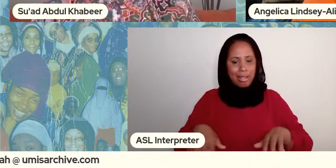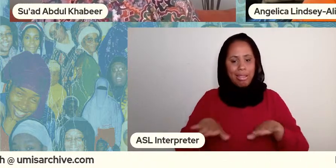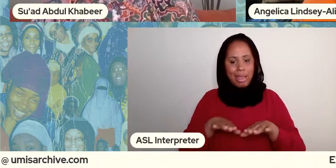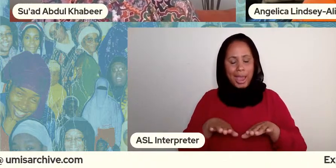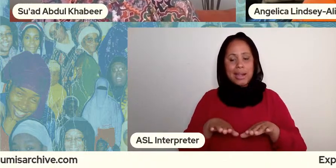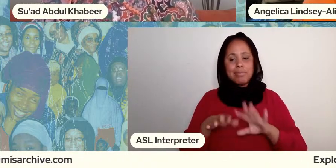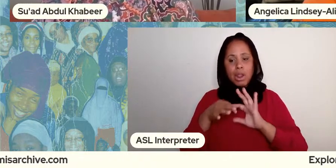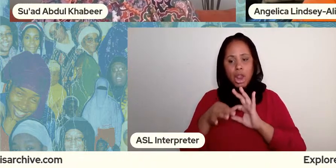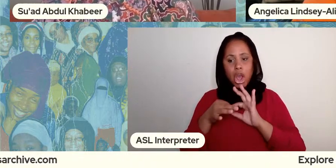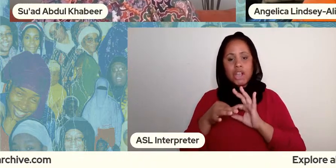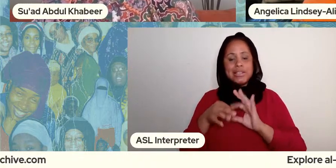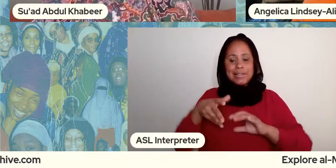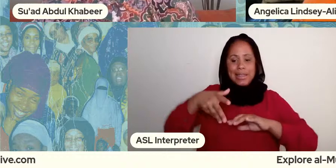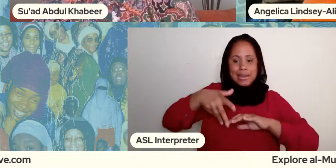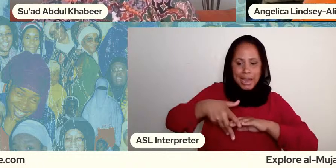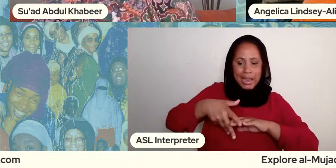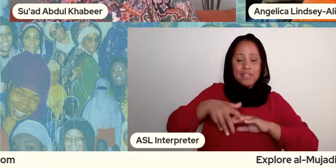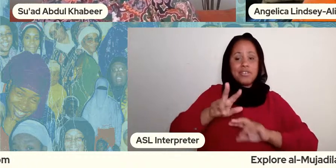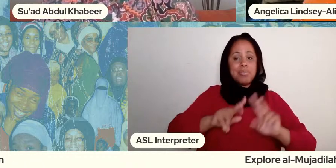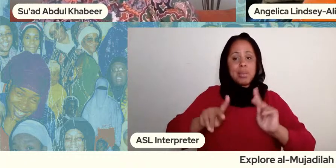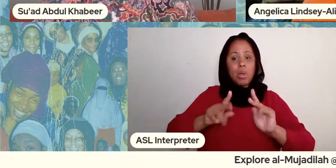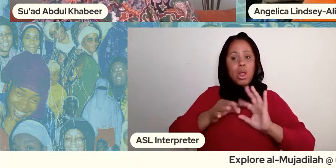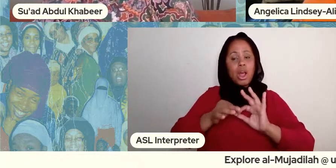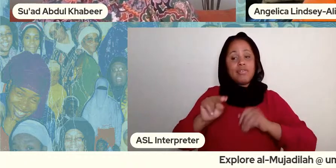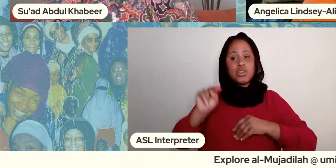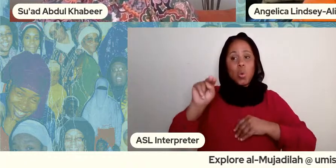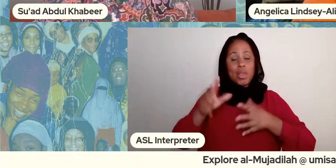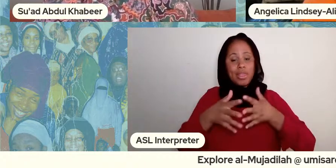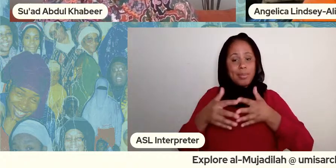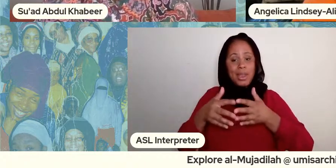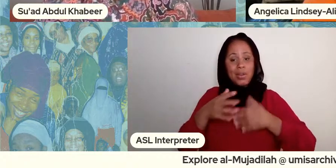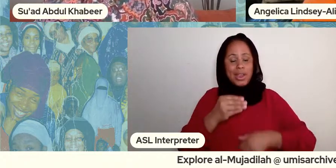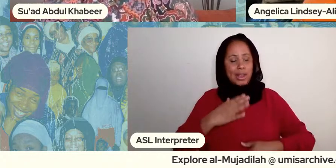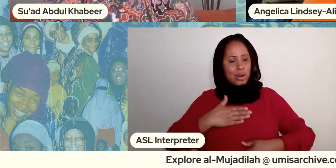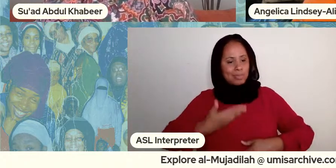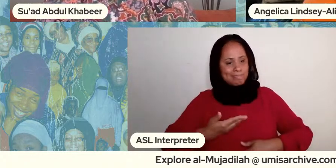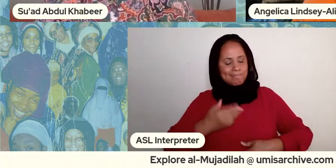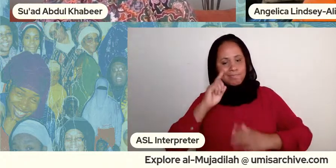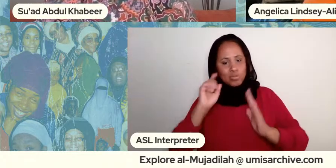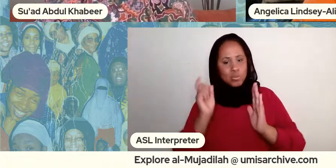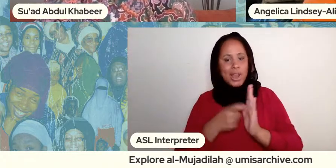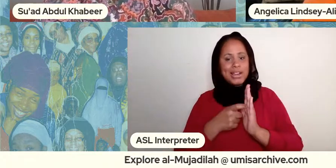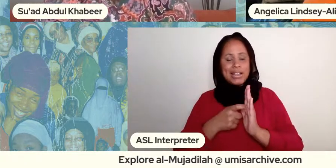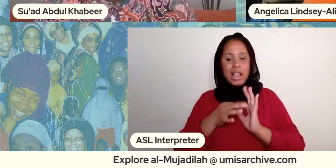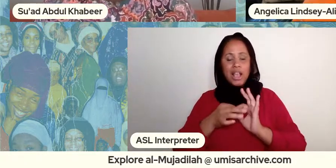and also in recognition of the histories of colonialism imperialism and resistance